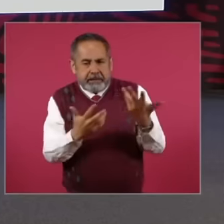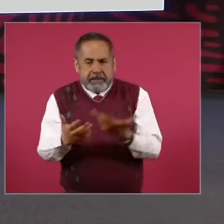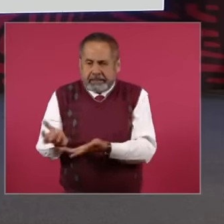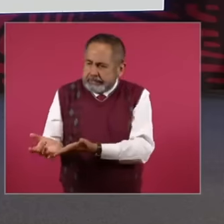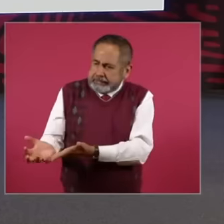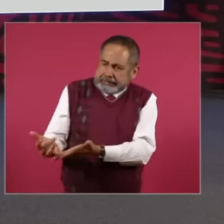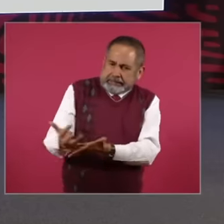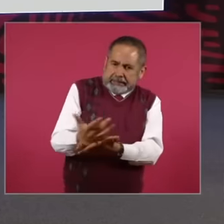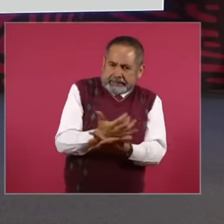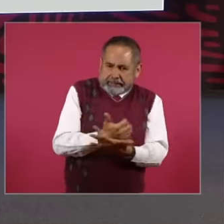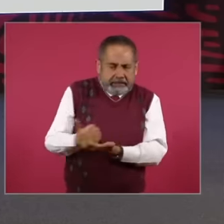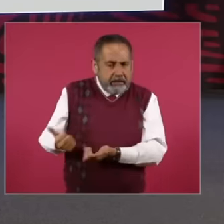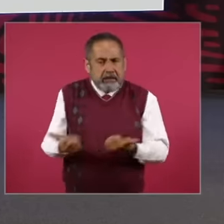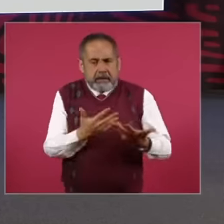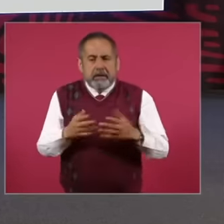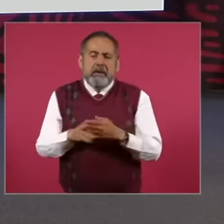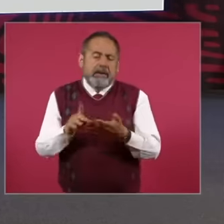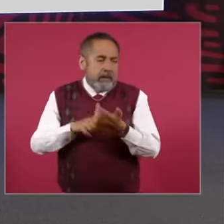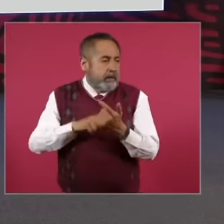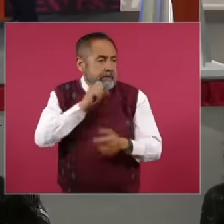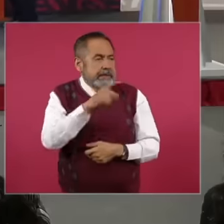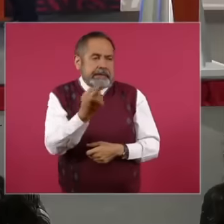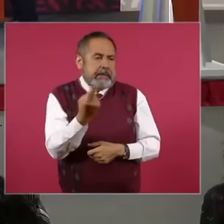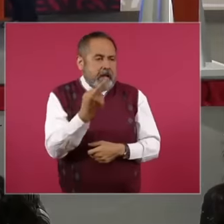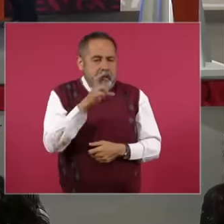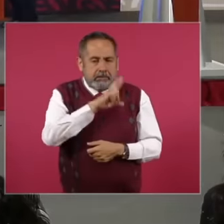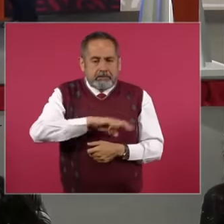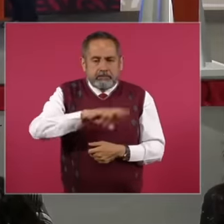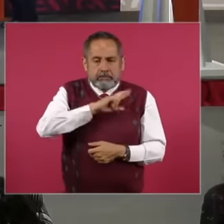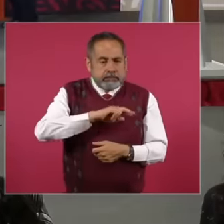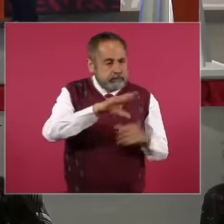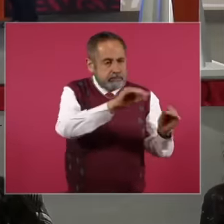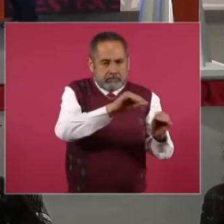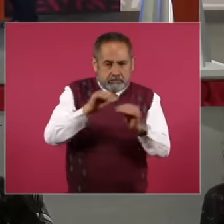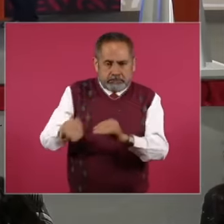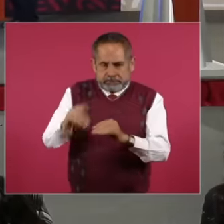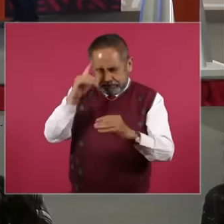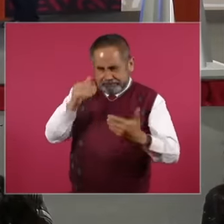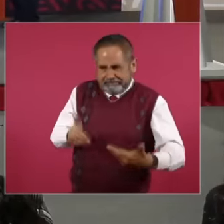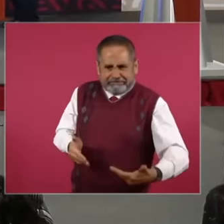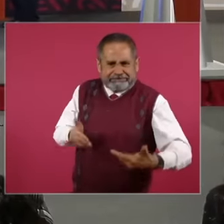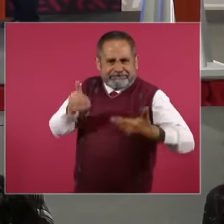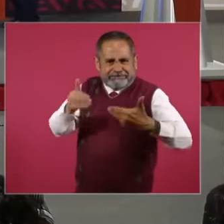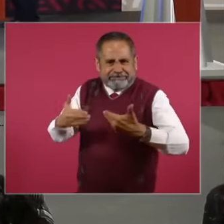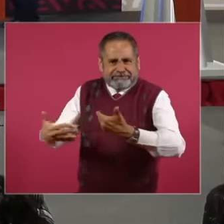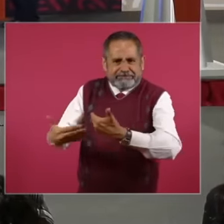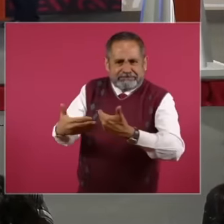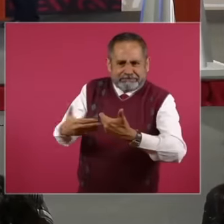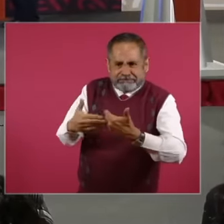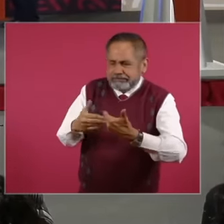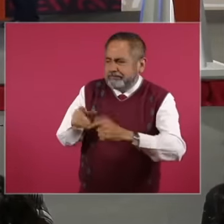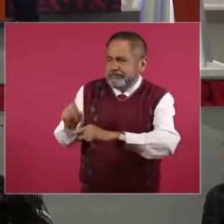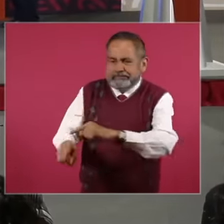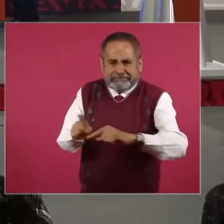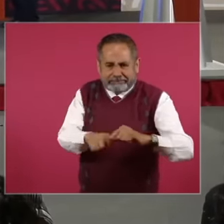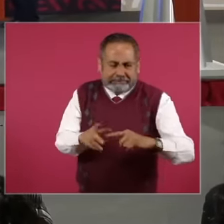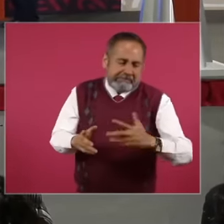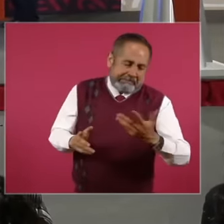for the rental and installation of containment barriers and of course the hiring of